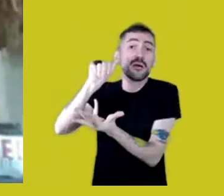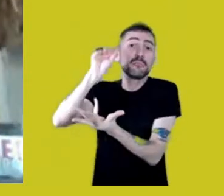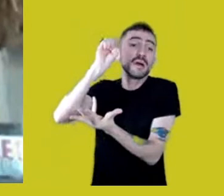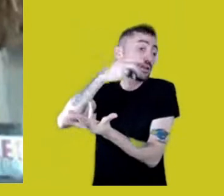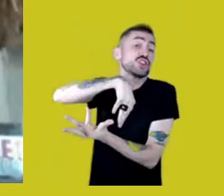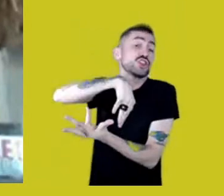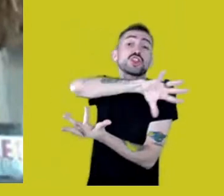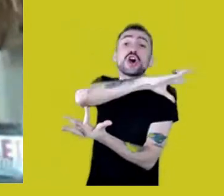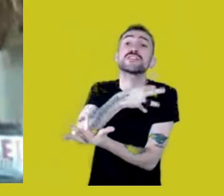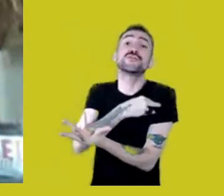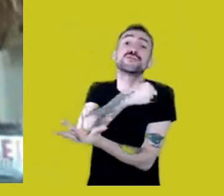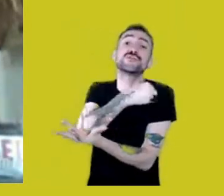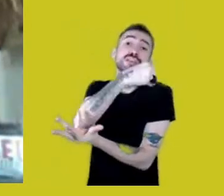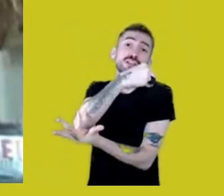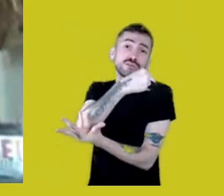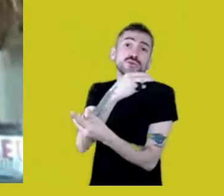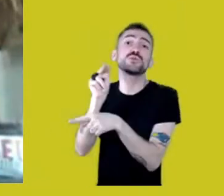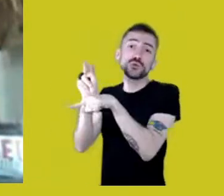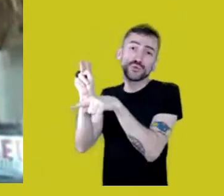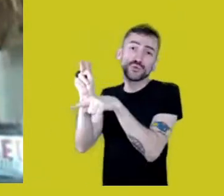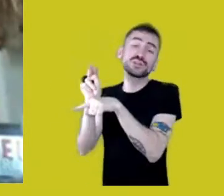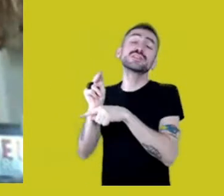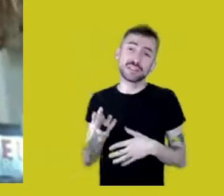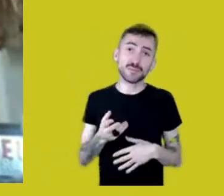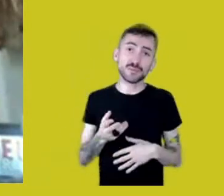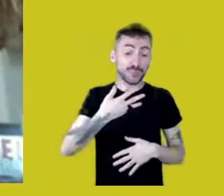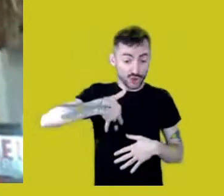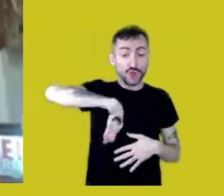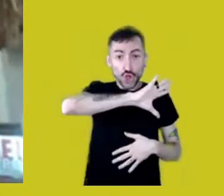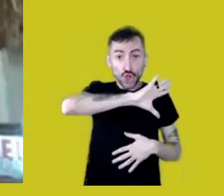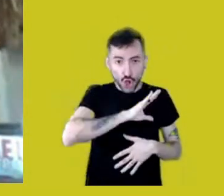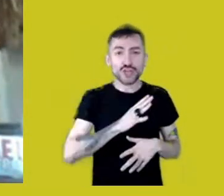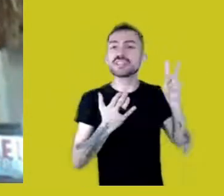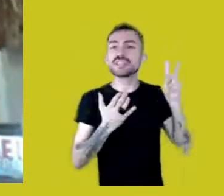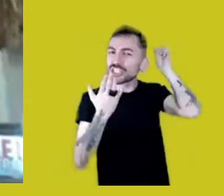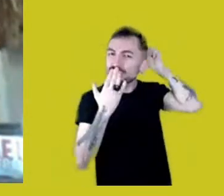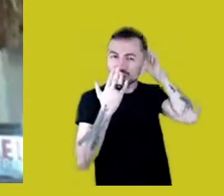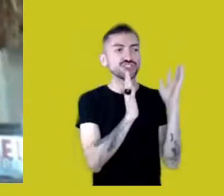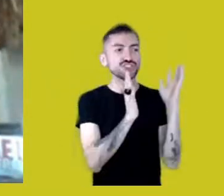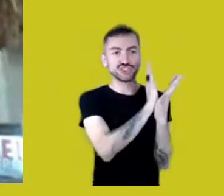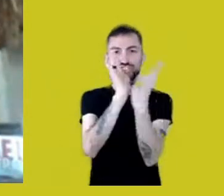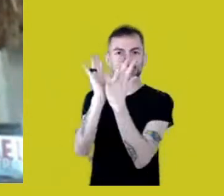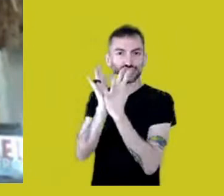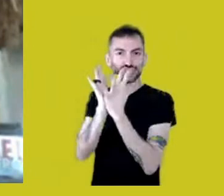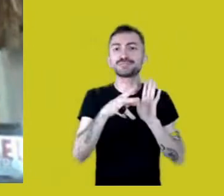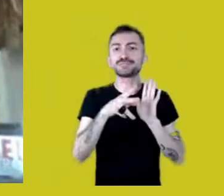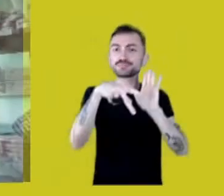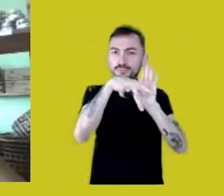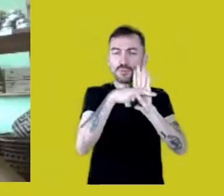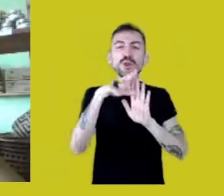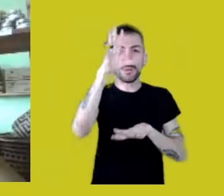It’s what we, Native peoples of the Amazon and of all Abya Yala believe.